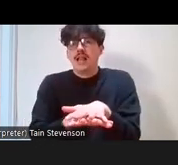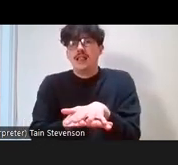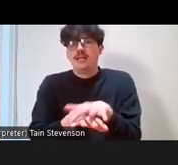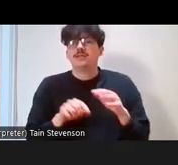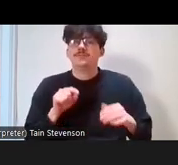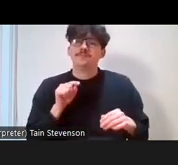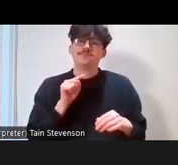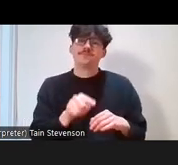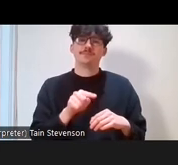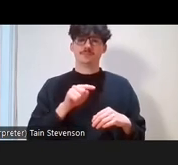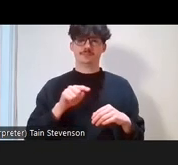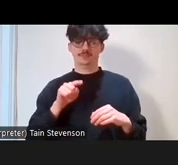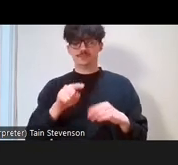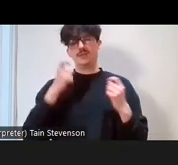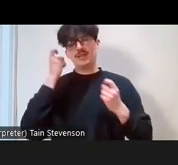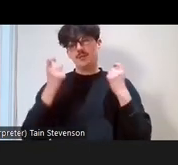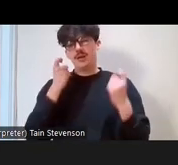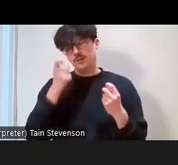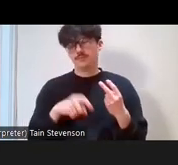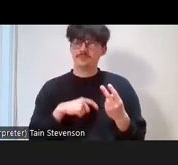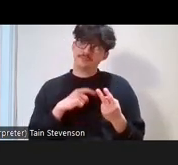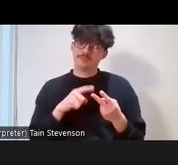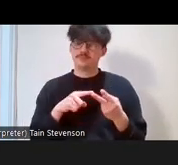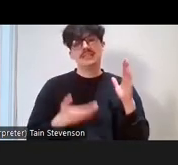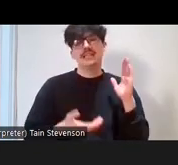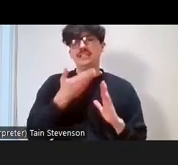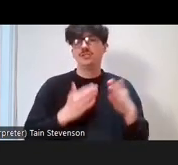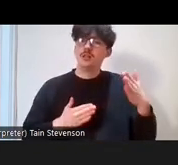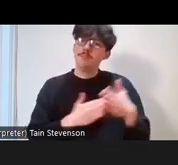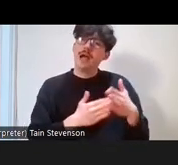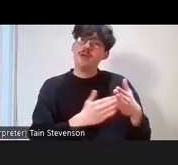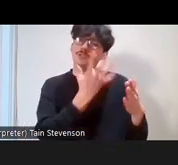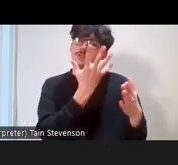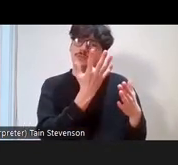so it's thinking about the additional barriers that people might have. So, I'm neurodivergent,